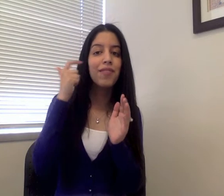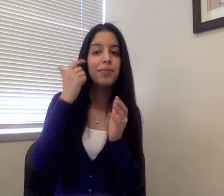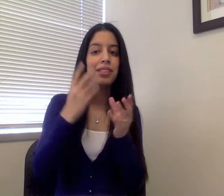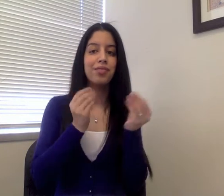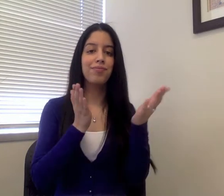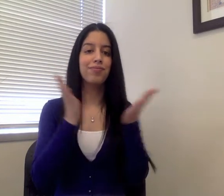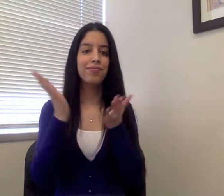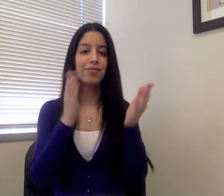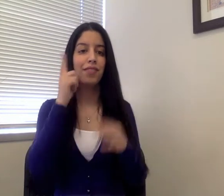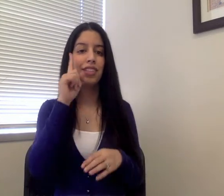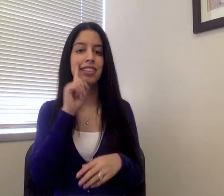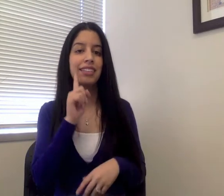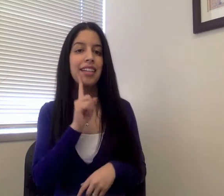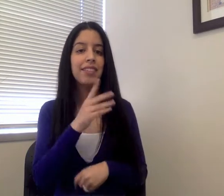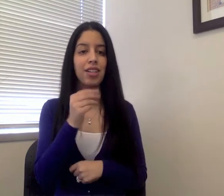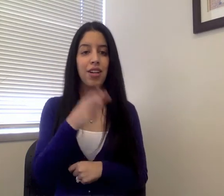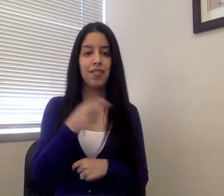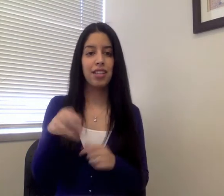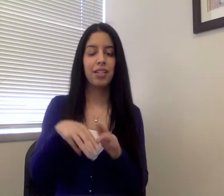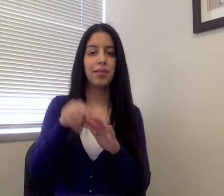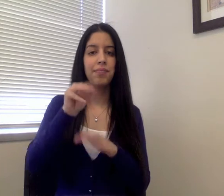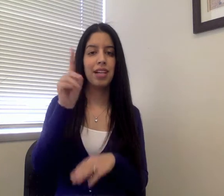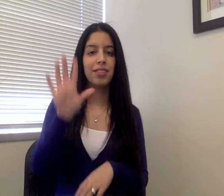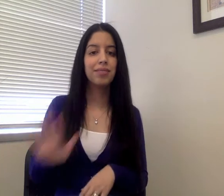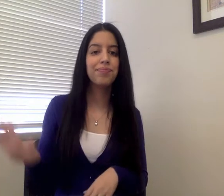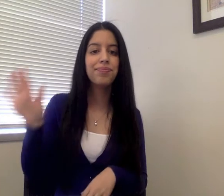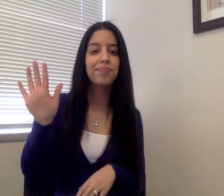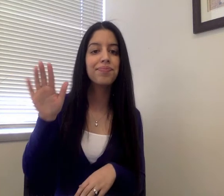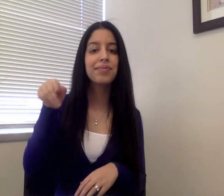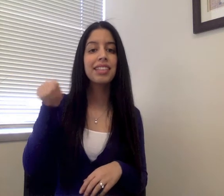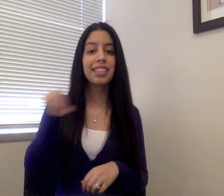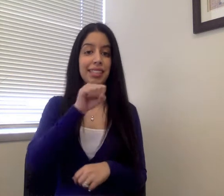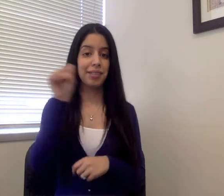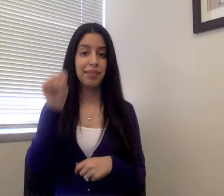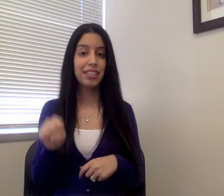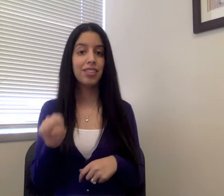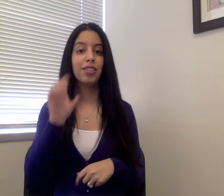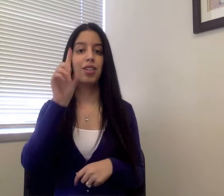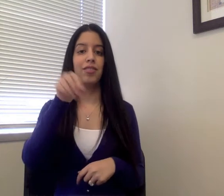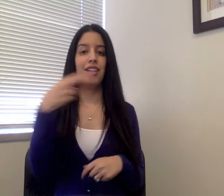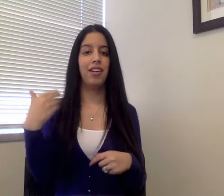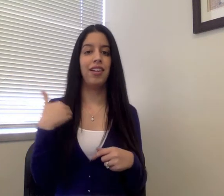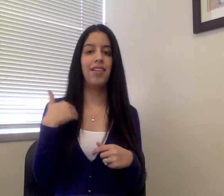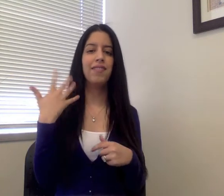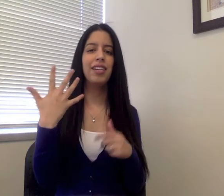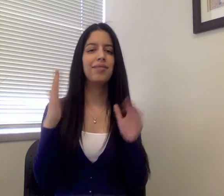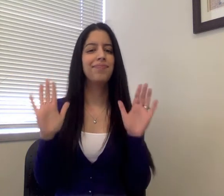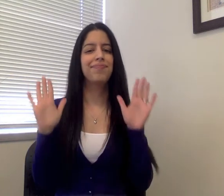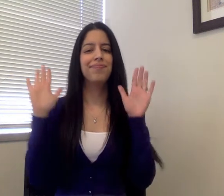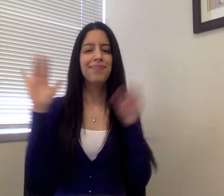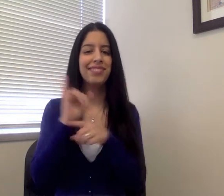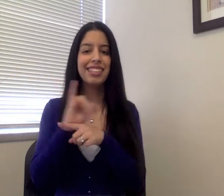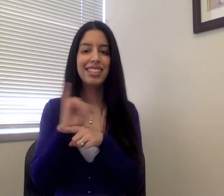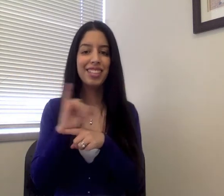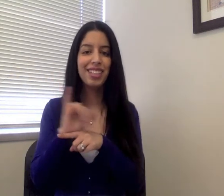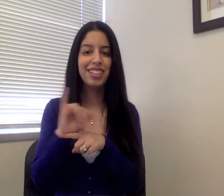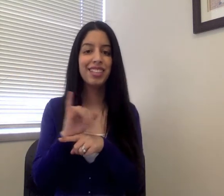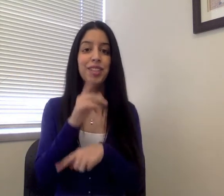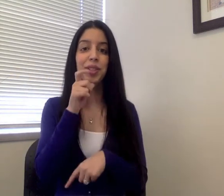government and services for Deaf and Hard of Hearing people in Maryland. This semester, ODHH has five terrific interns.